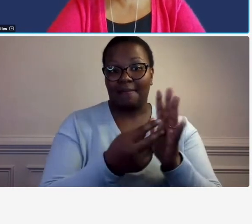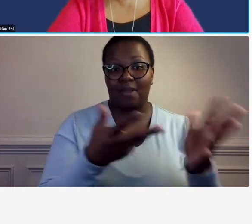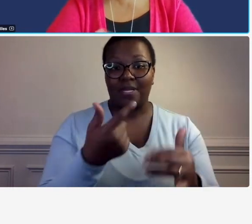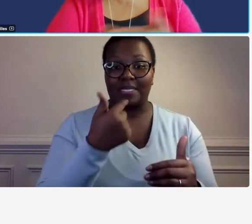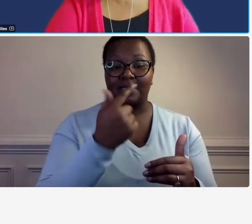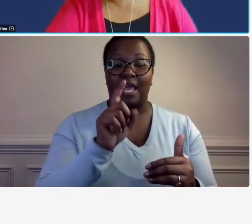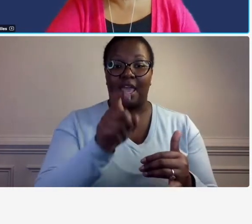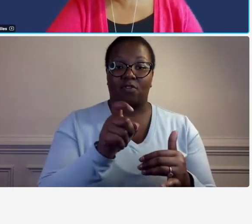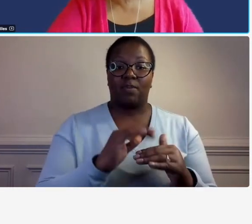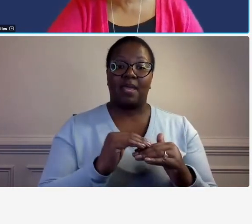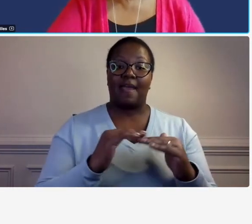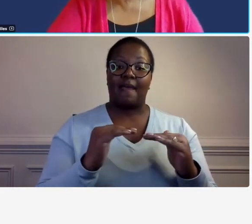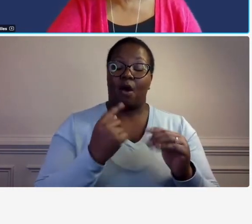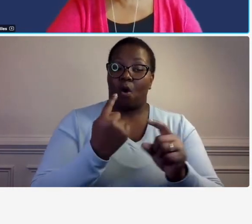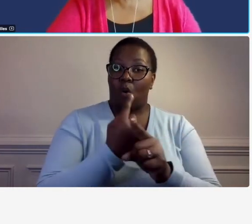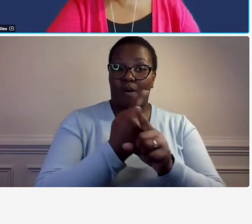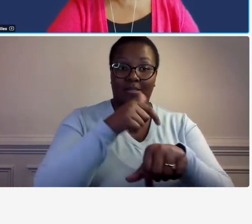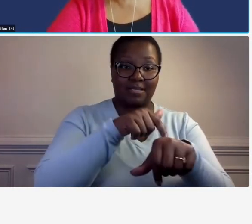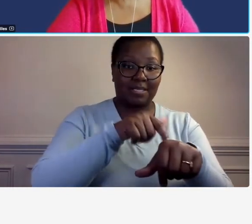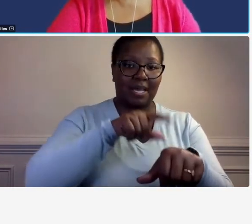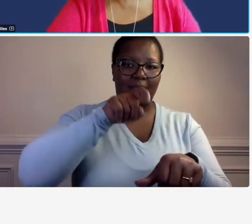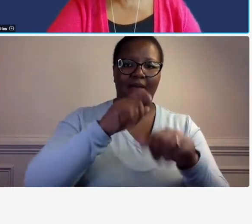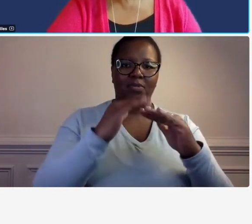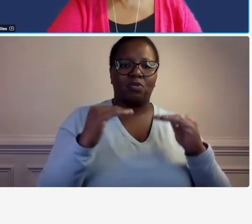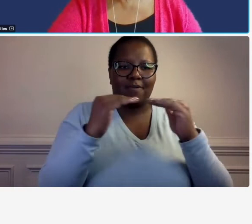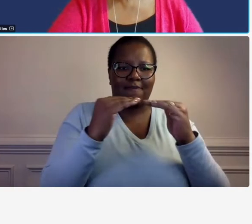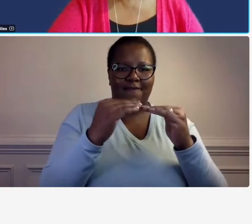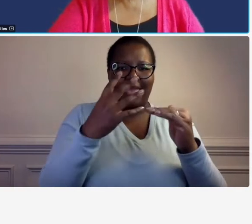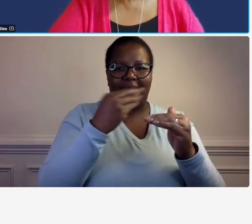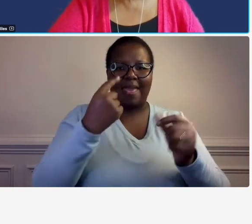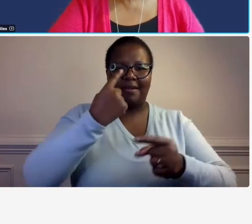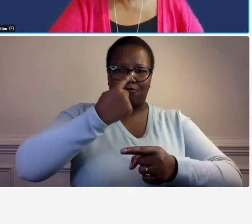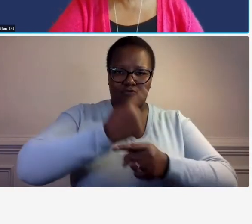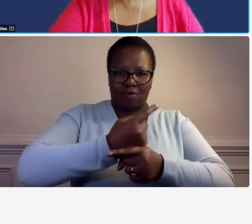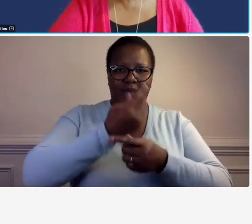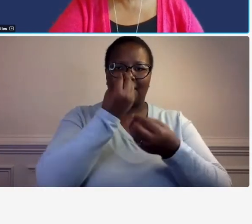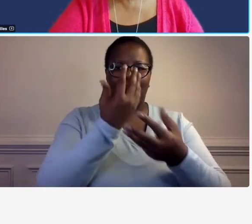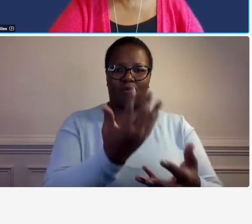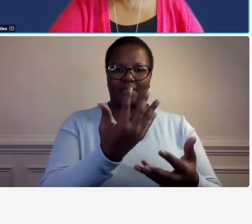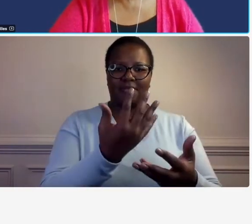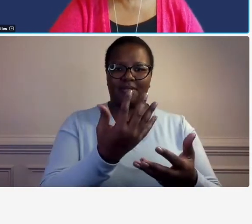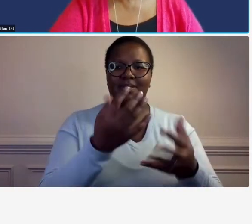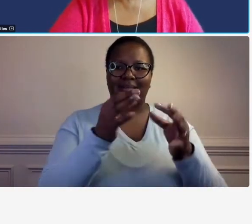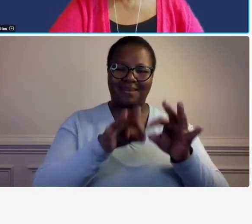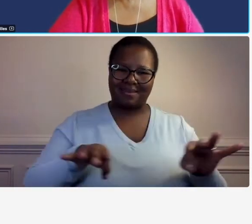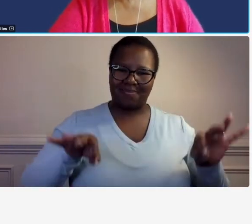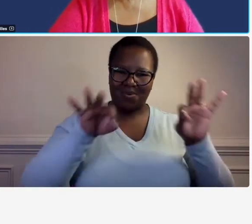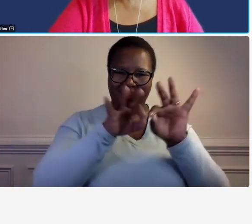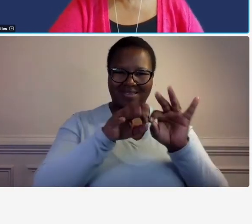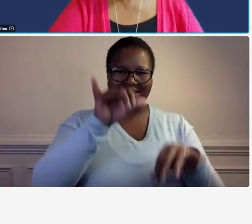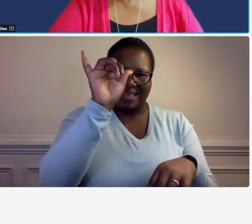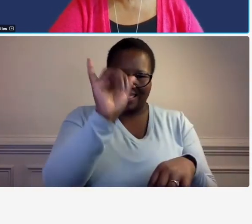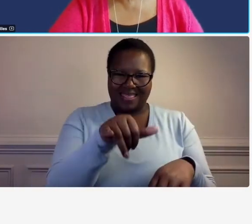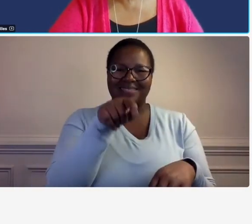that's really what consistency is and that's what the goal of um of of your policies and procedures